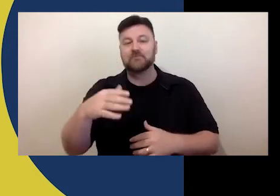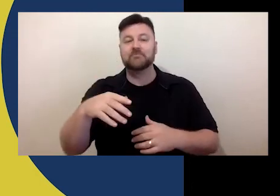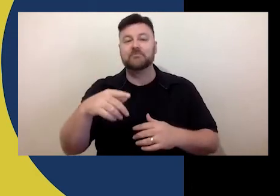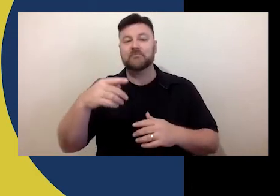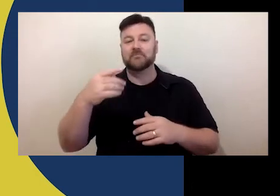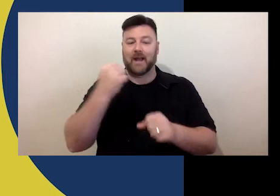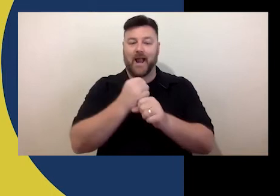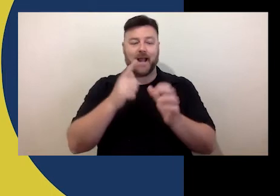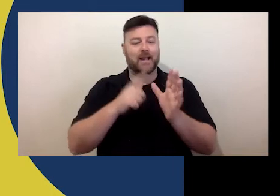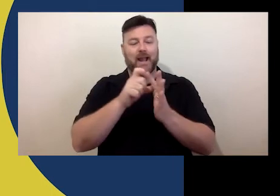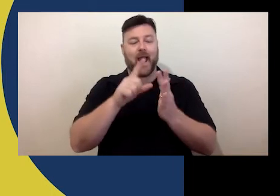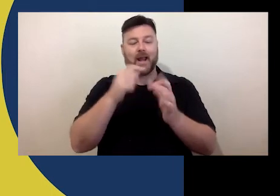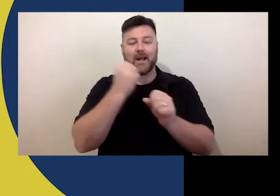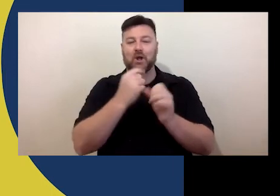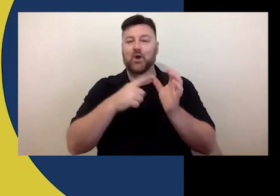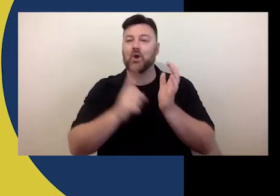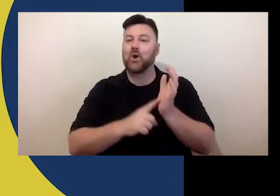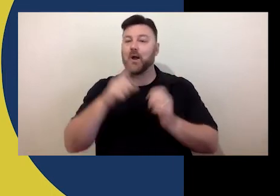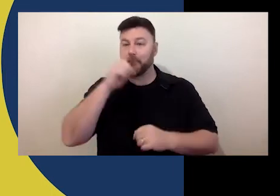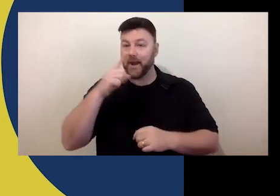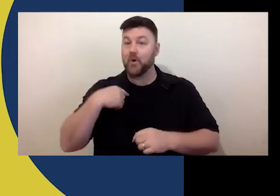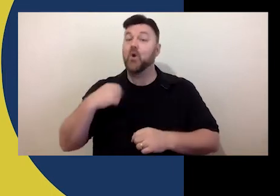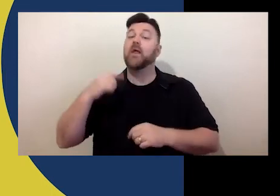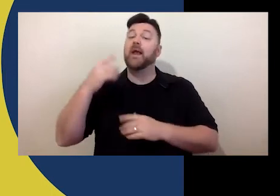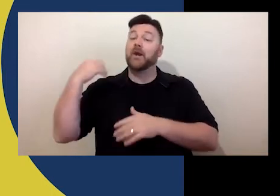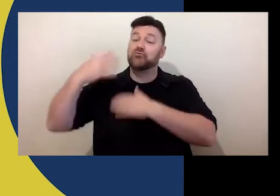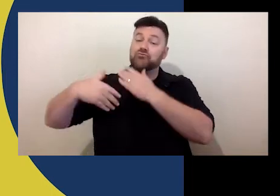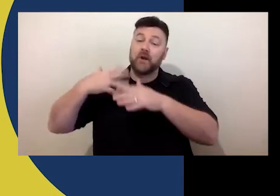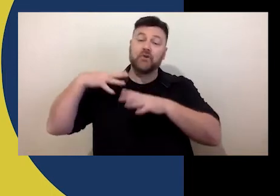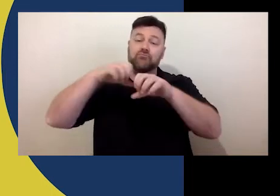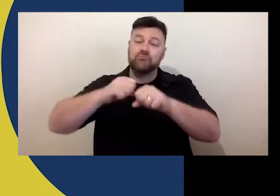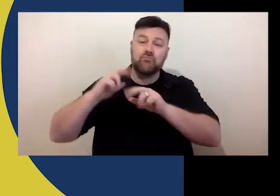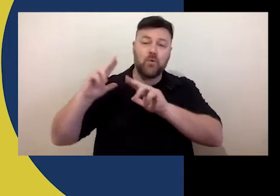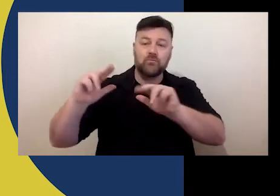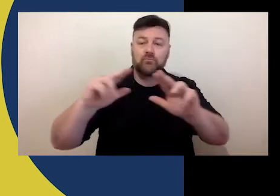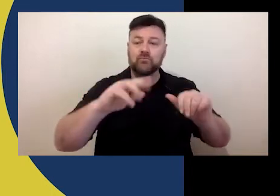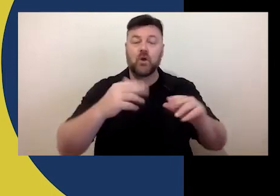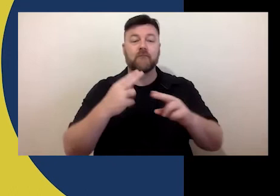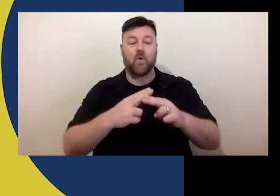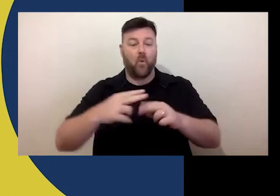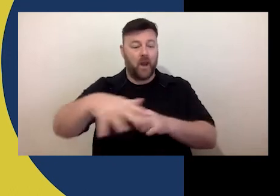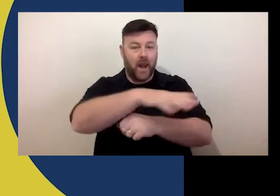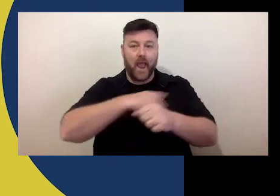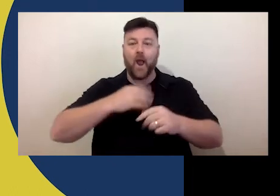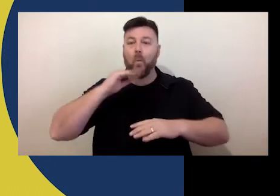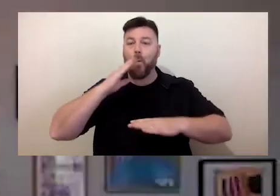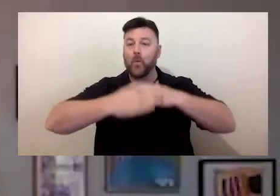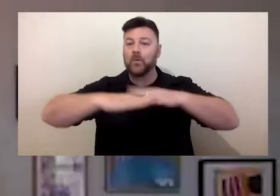traditional custodians of the lands and waters upon which I am lucky enough to live, work and play here in Sydney.